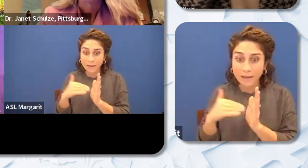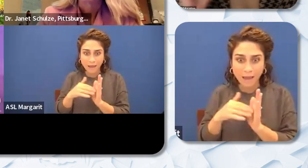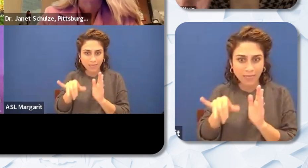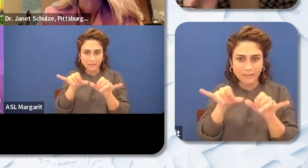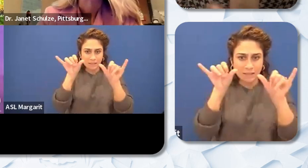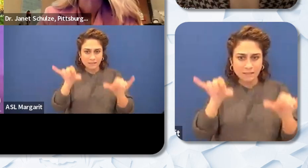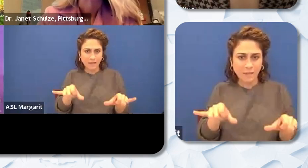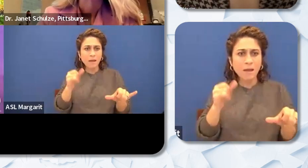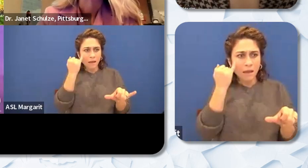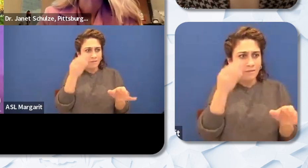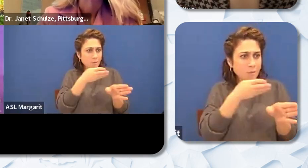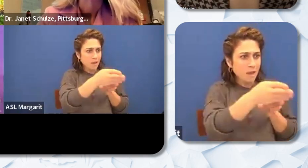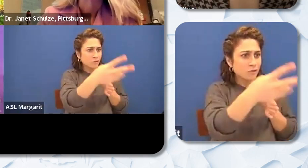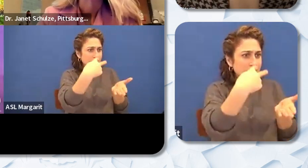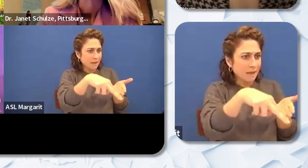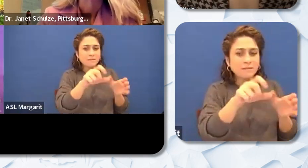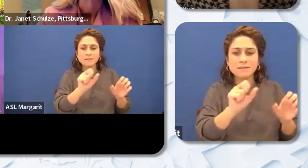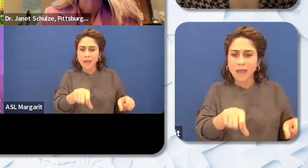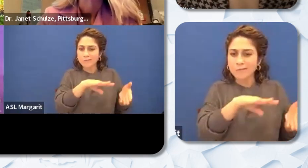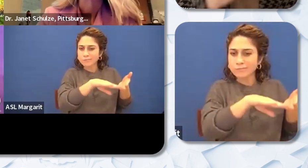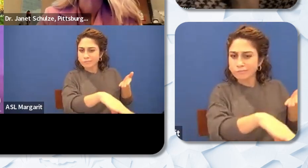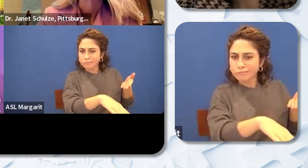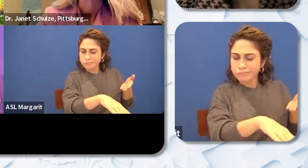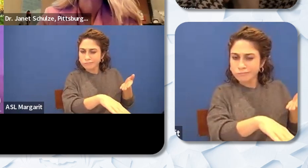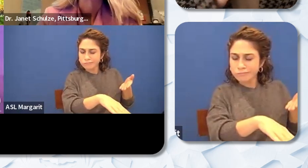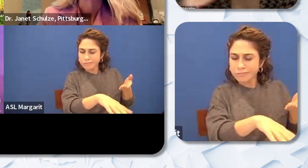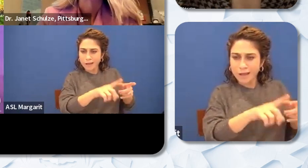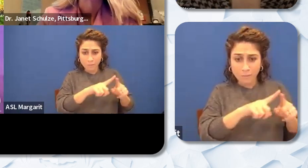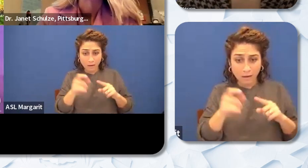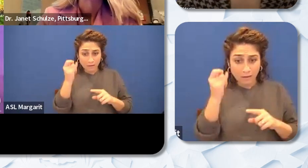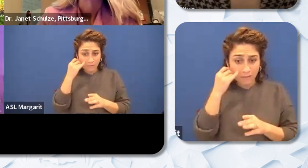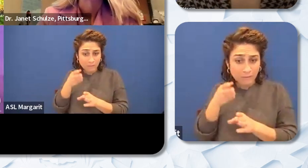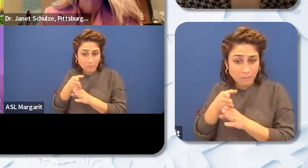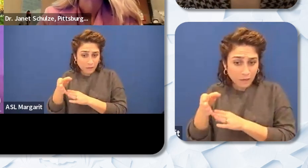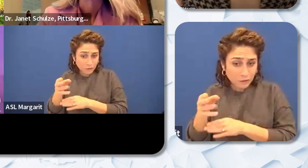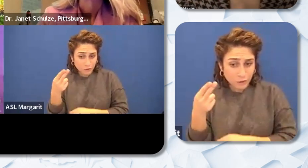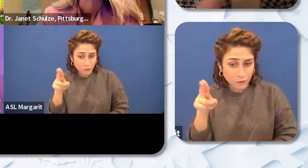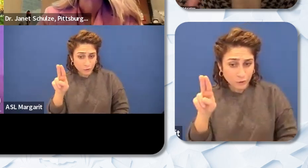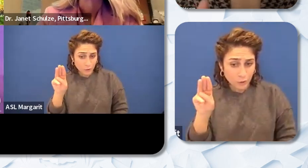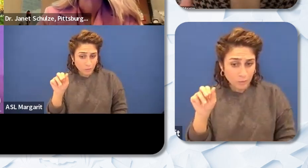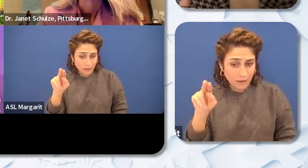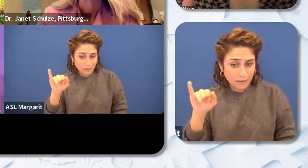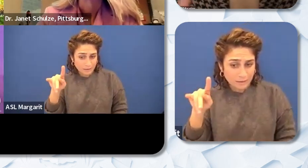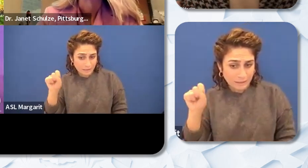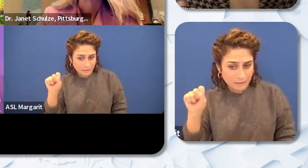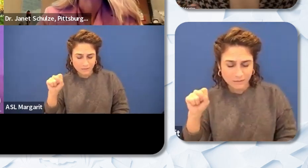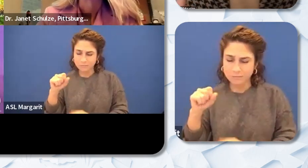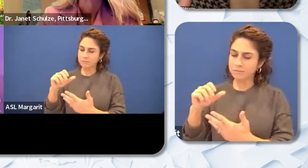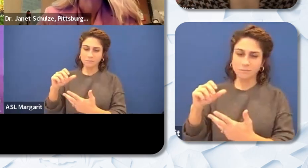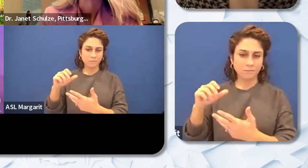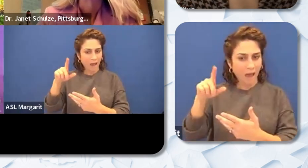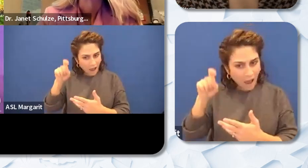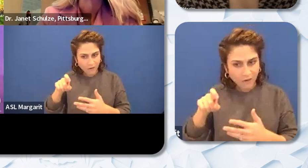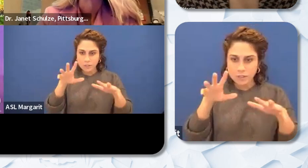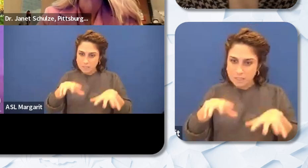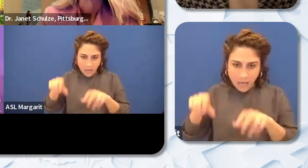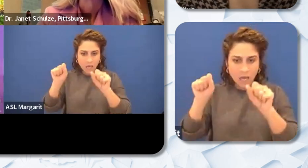built into the system that these barriers that are meant to keep certain populations out of the